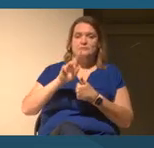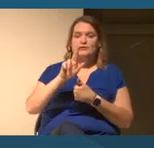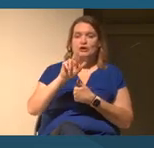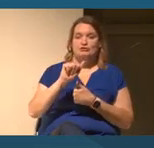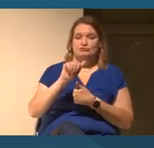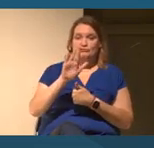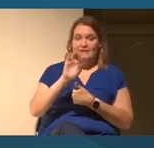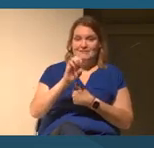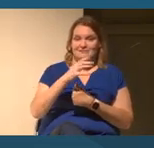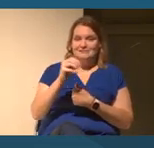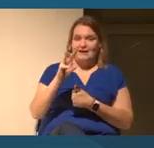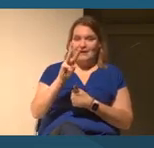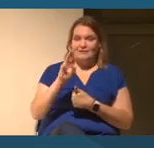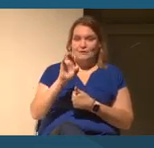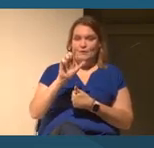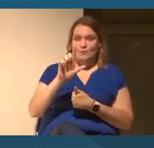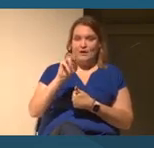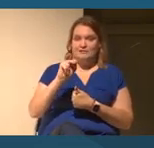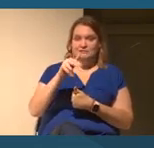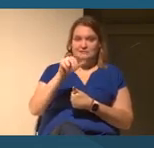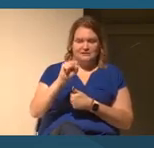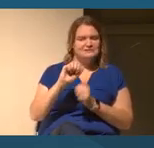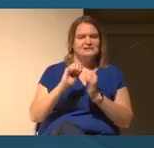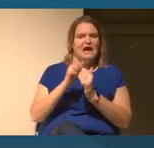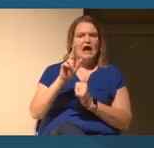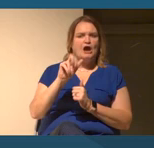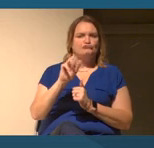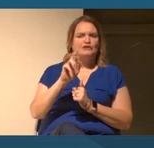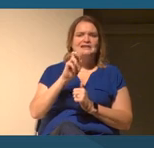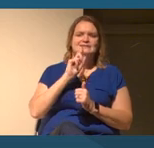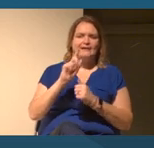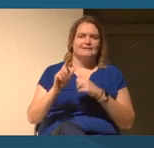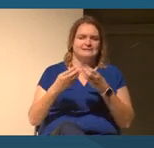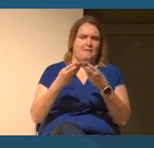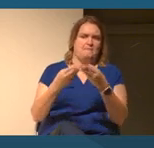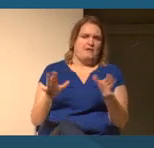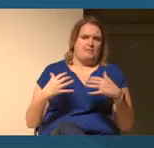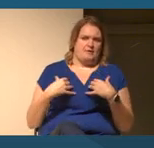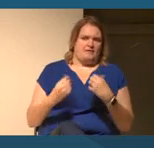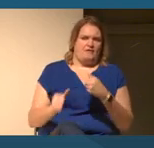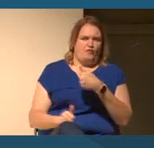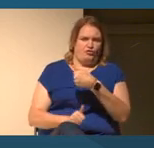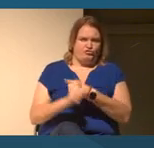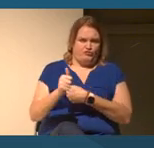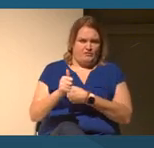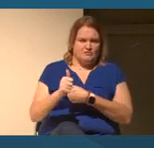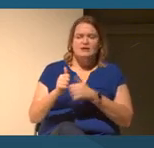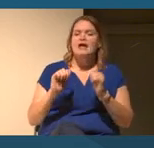dealing with race as a public health threat that can have various effects and traumatic